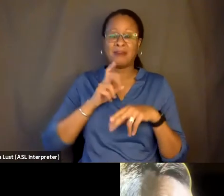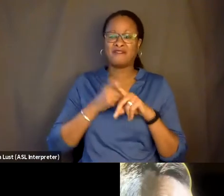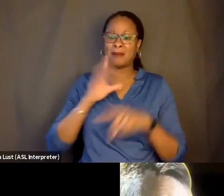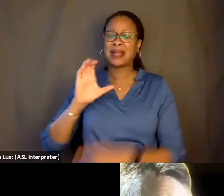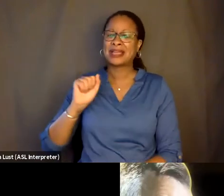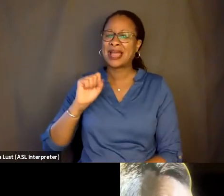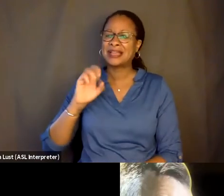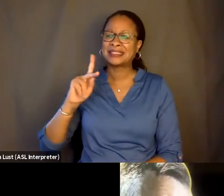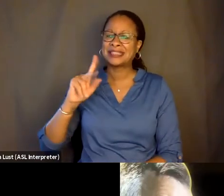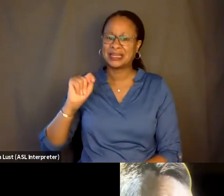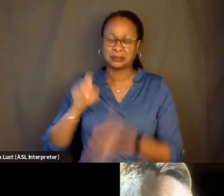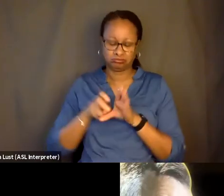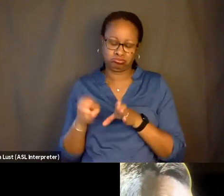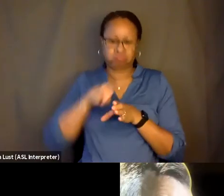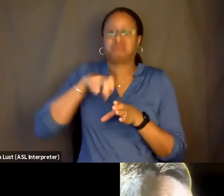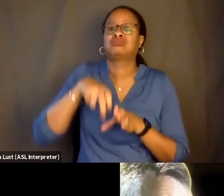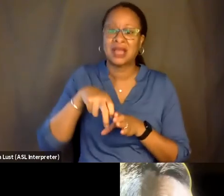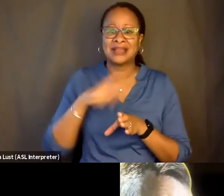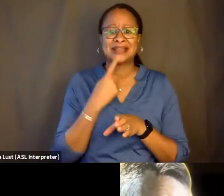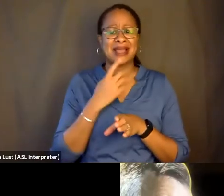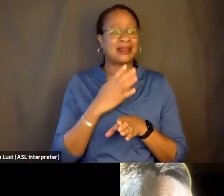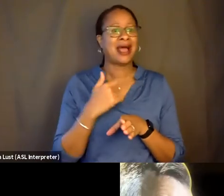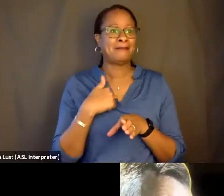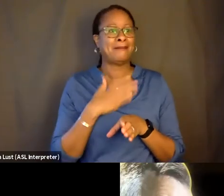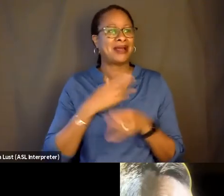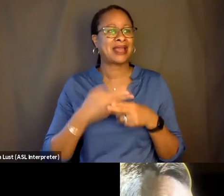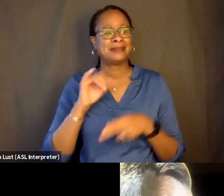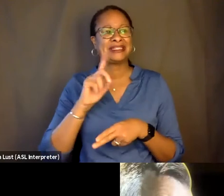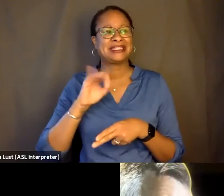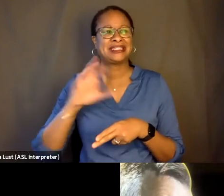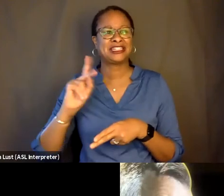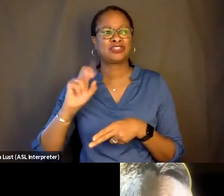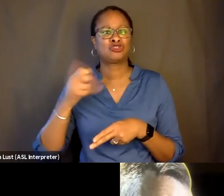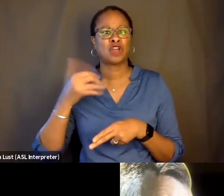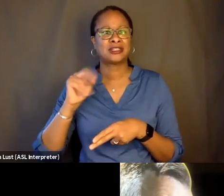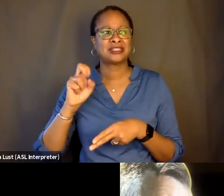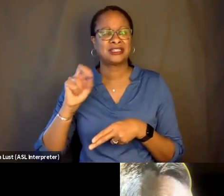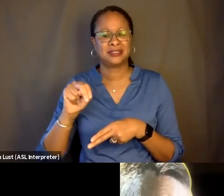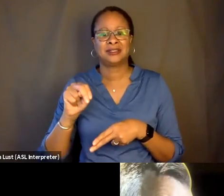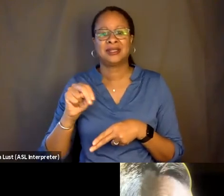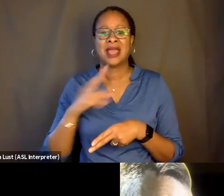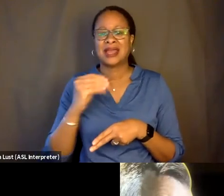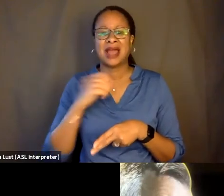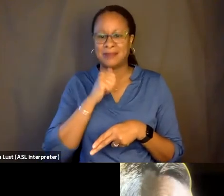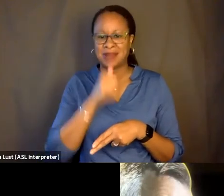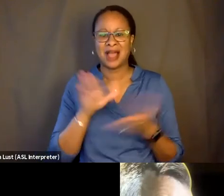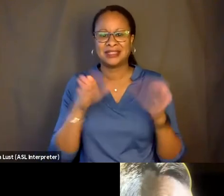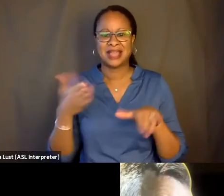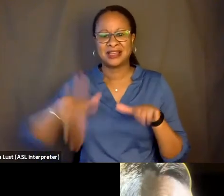And he said something to me like, why do you think it wasn't me?